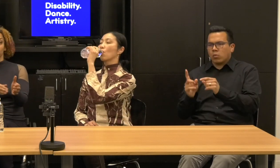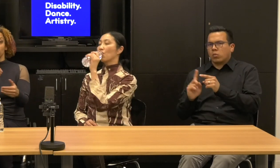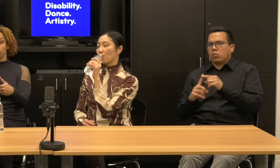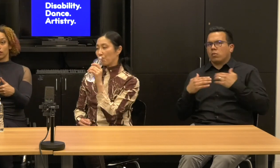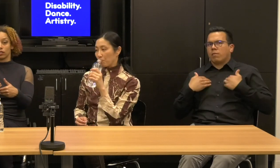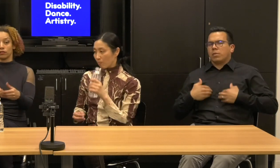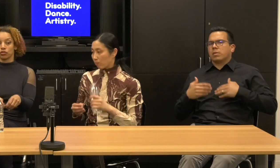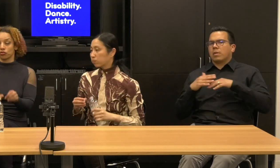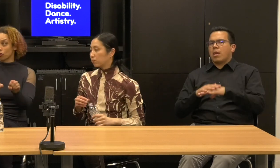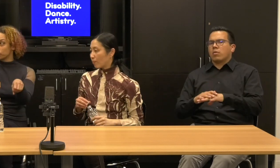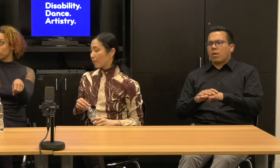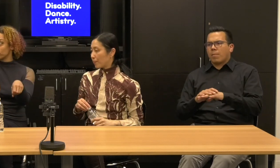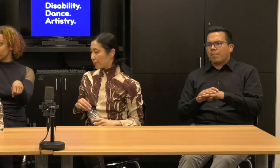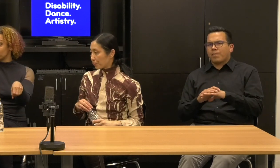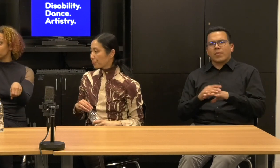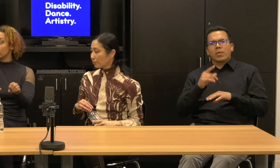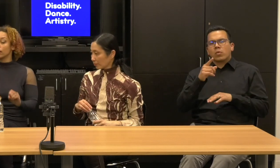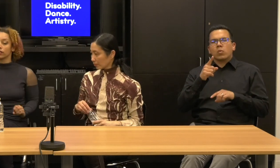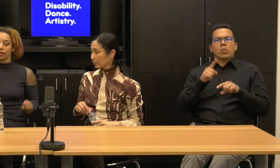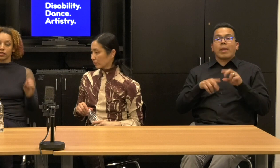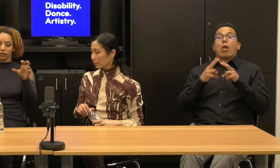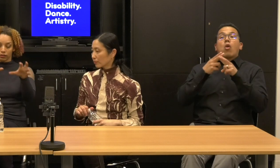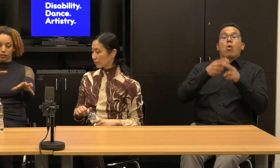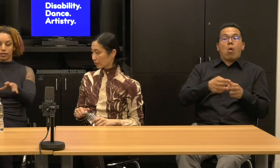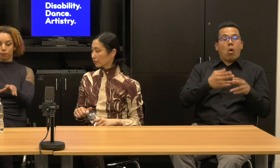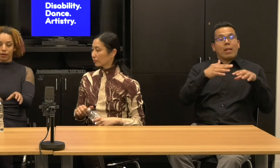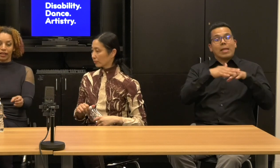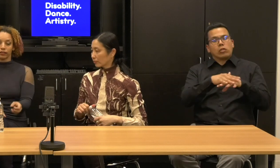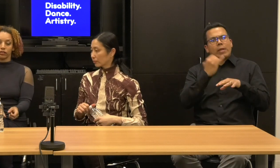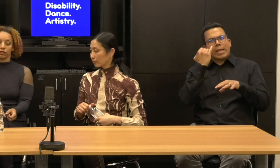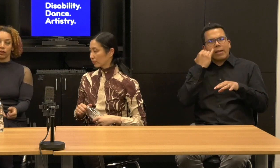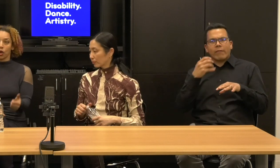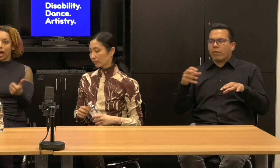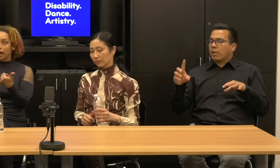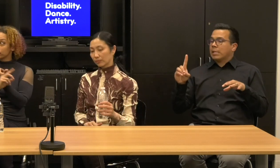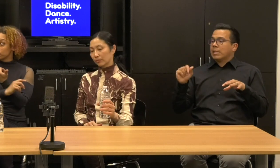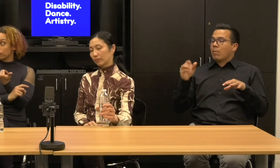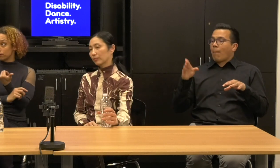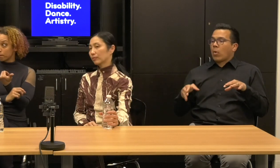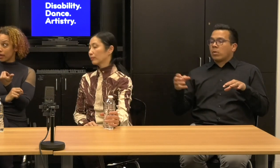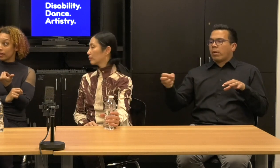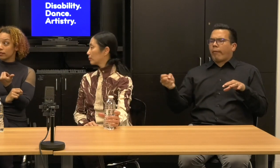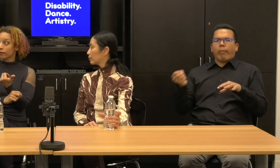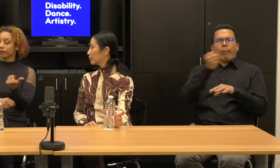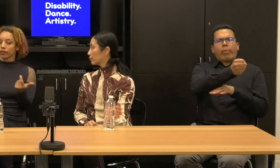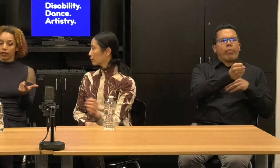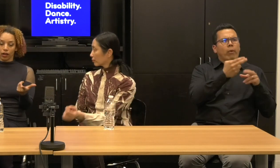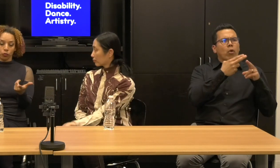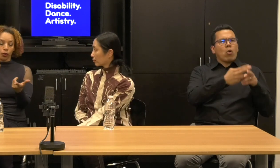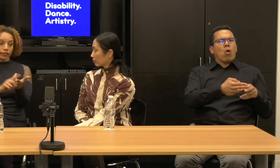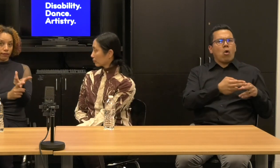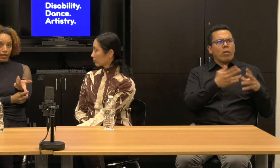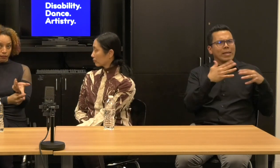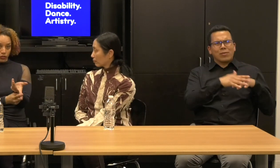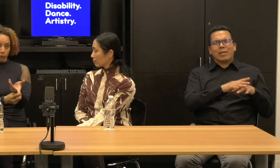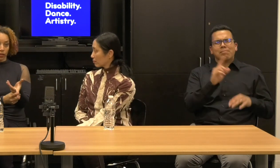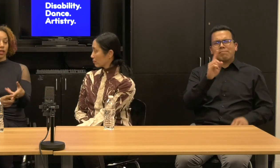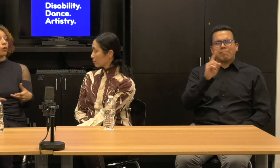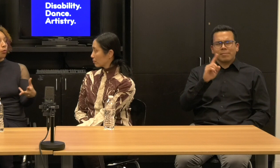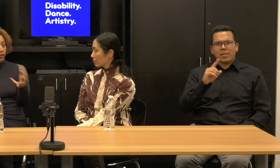And it's not integrated if you just drop someone in. So there's a practice of how's the movement made, what is the value of disability?